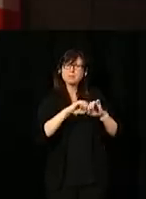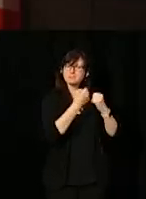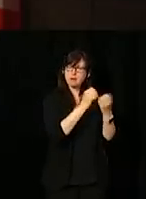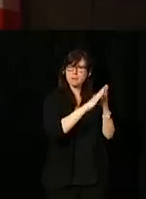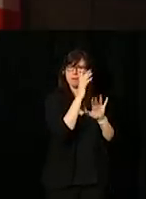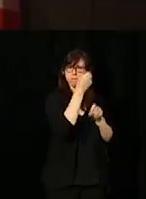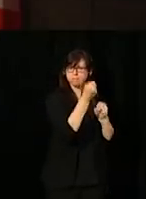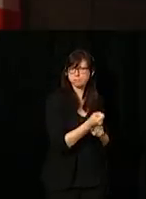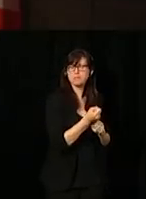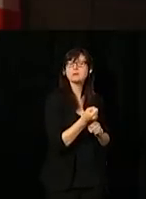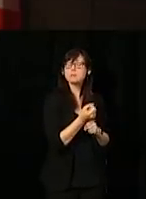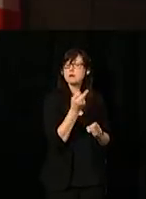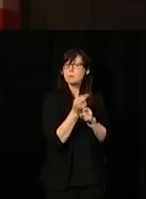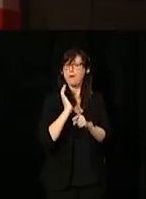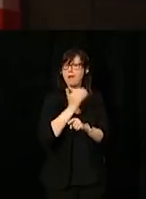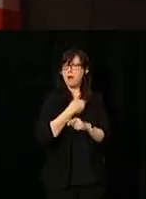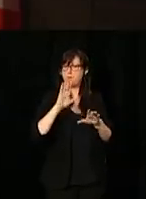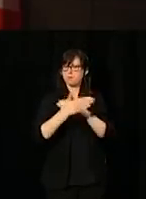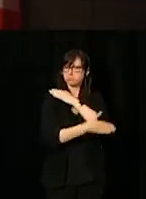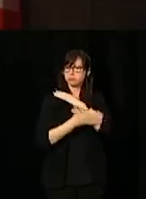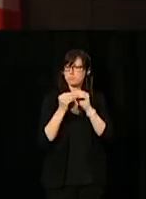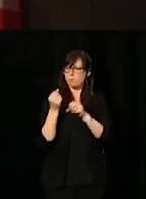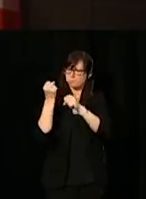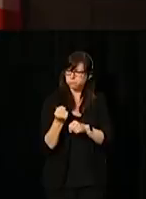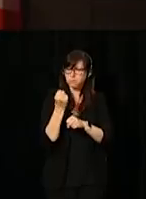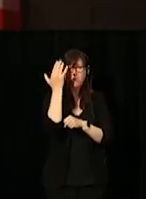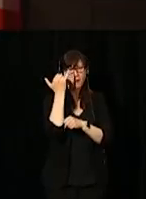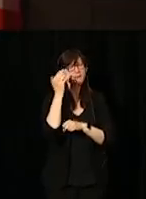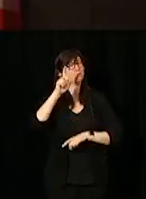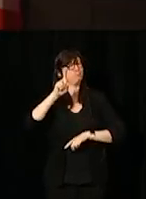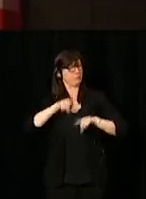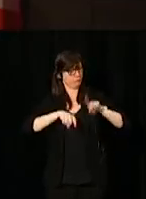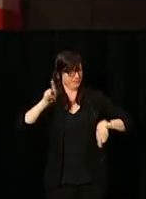Indeed, our country is greater because of it, that's why it's so important